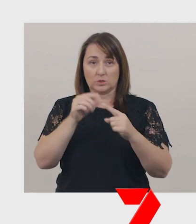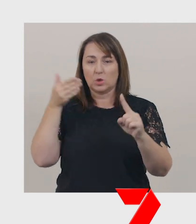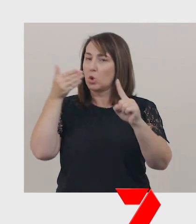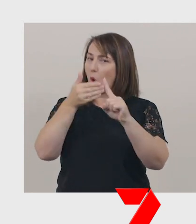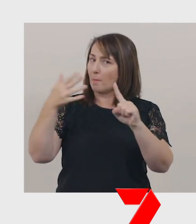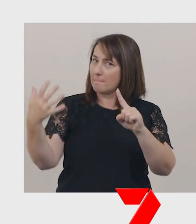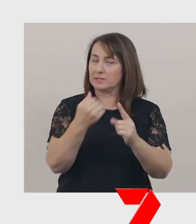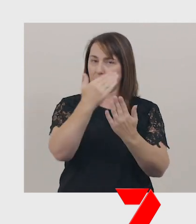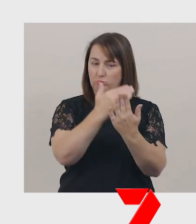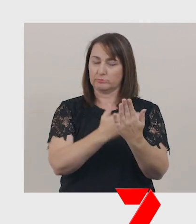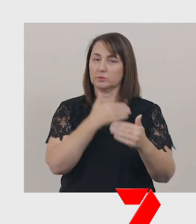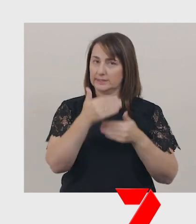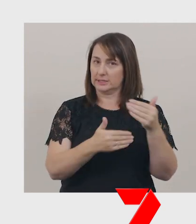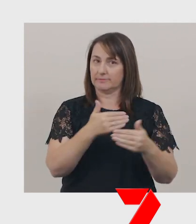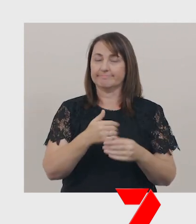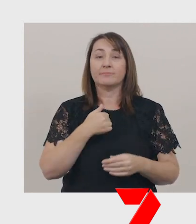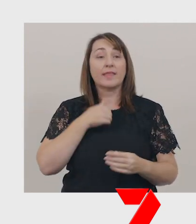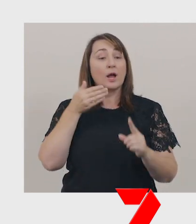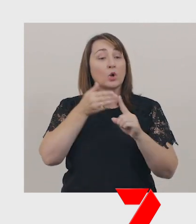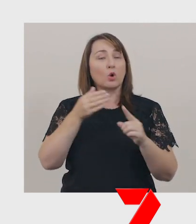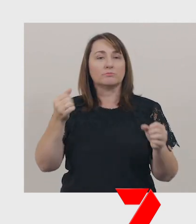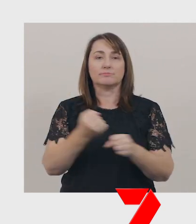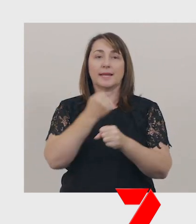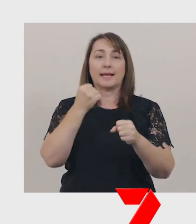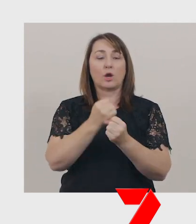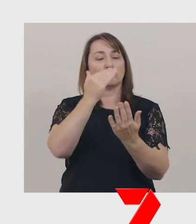Our goal is to create a procedure from an imaginative text.